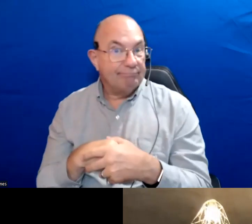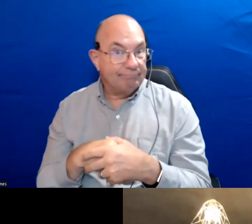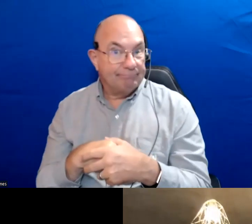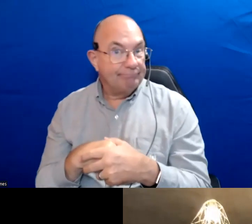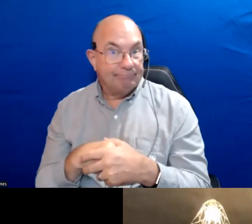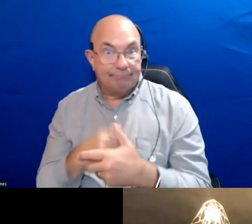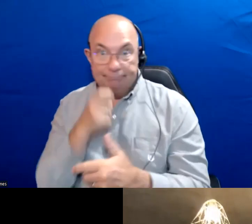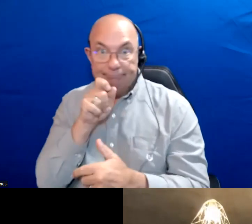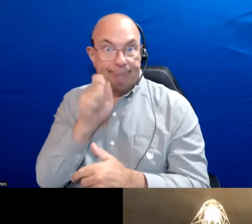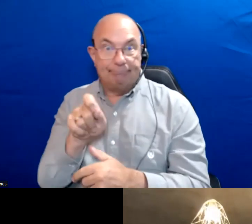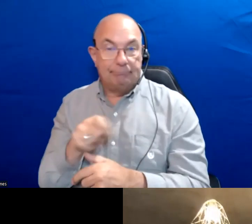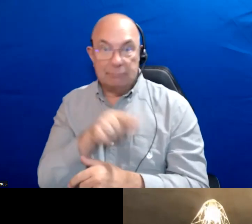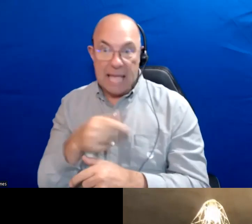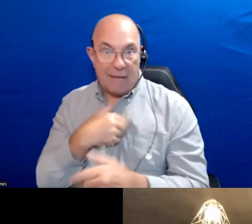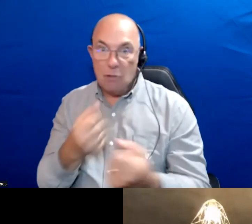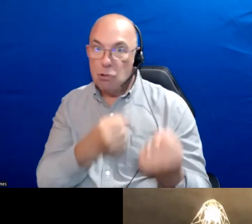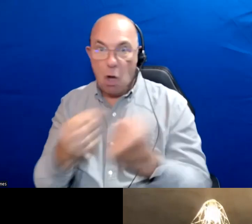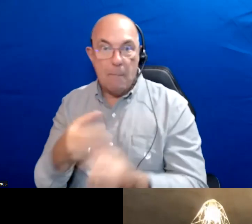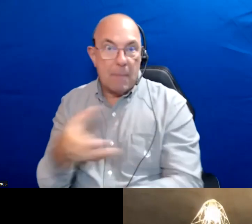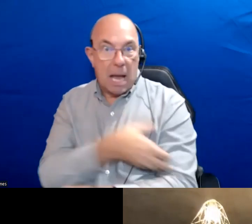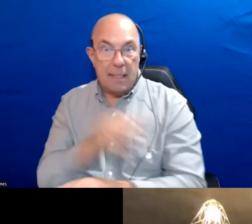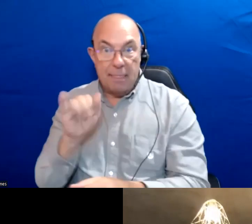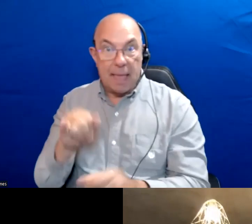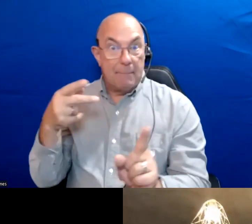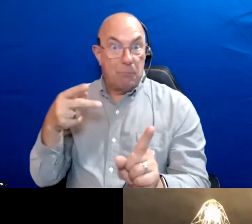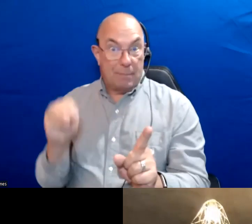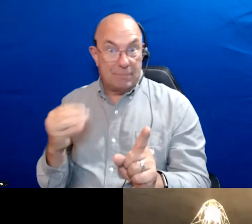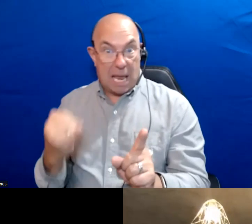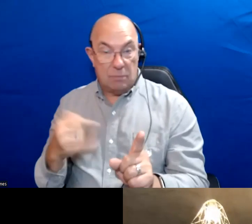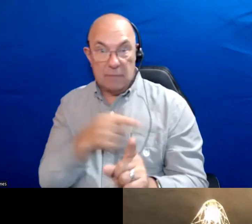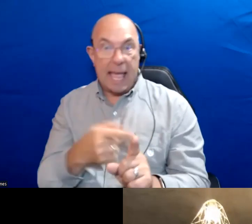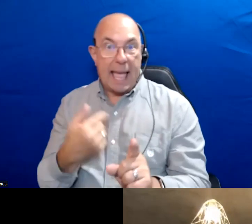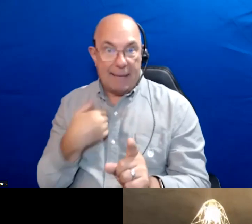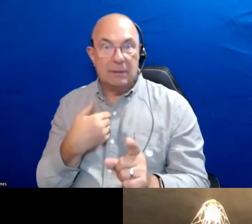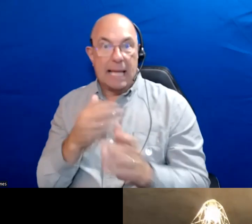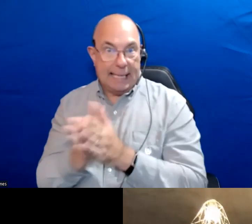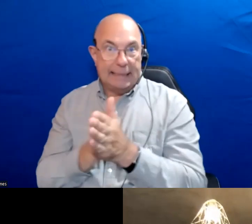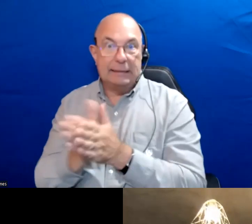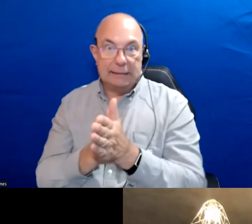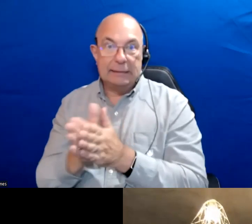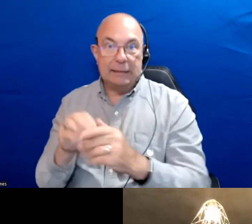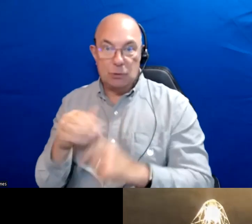The province has a lot of power. This pre-mayor has a particular interest in Toronto.